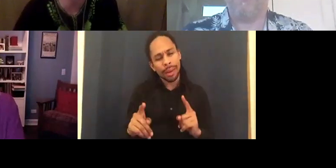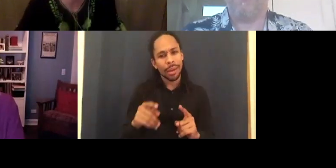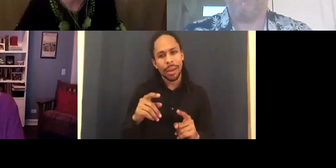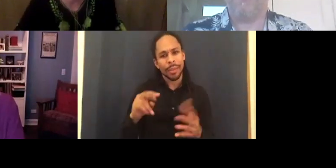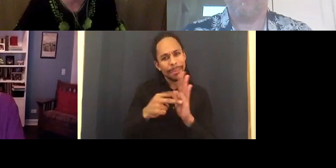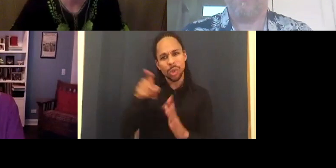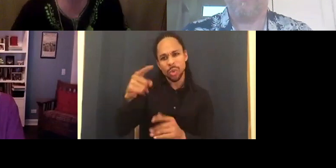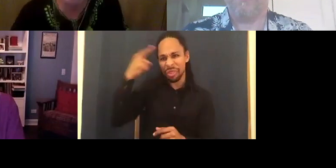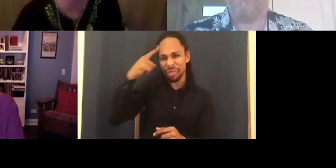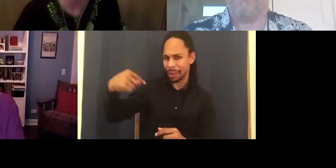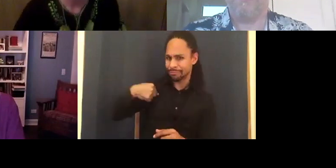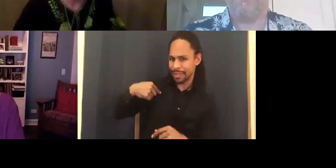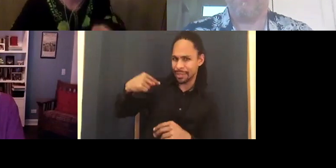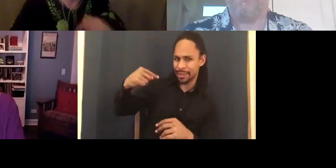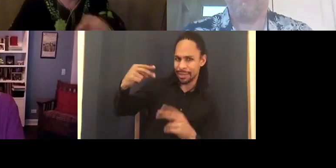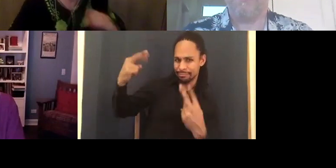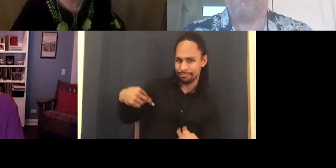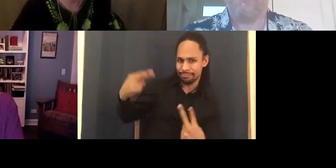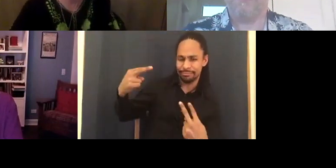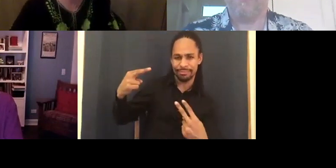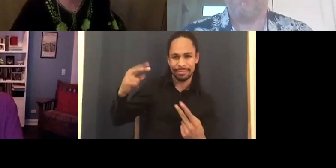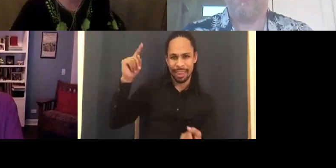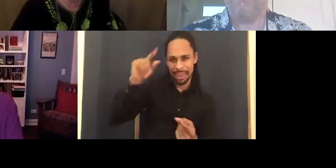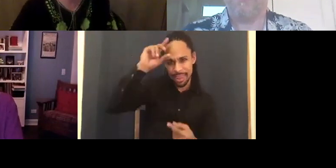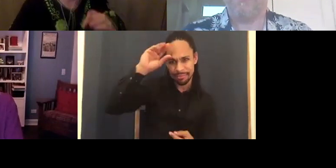However, I am waiting for the kind of inspiration.